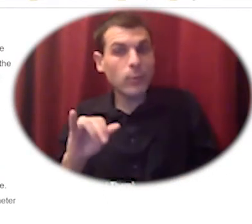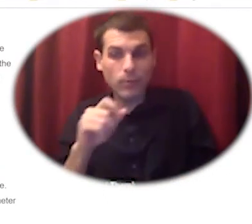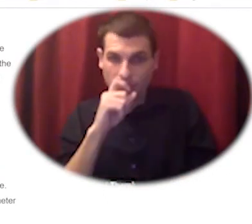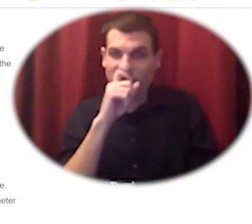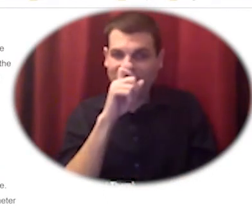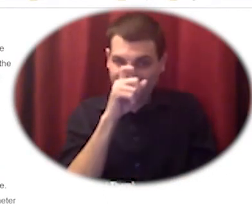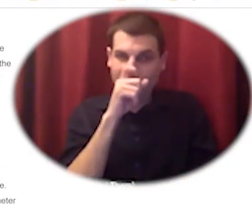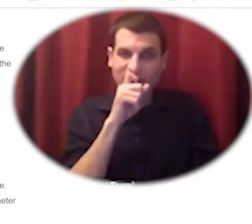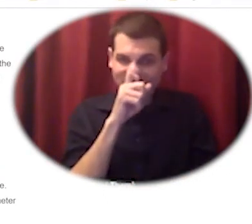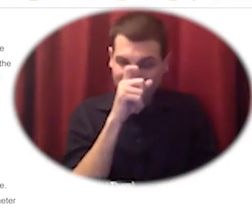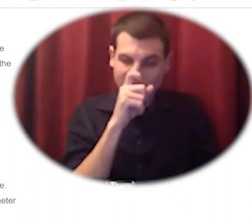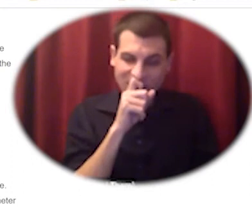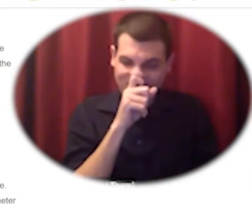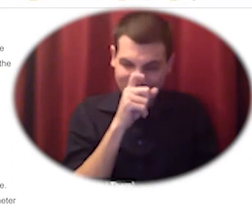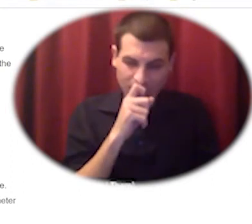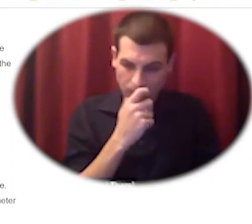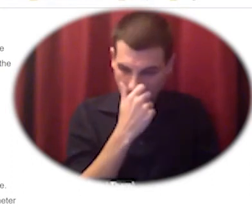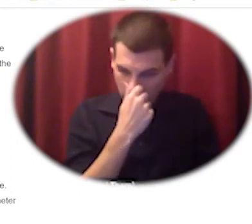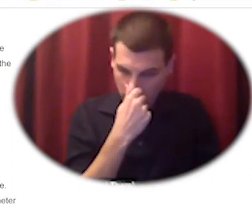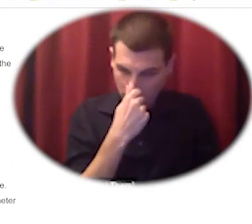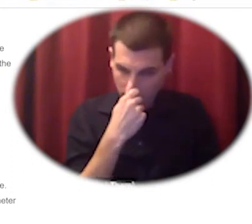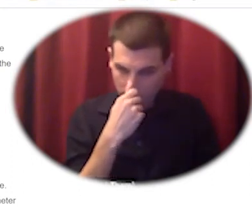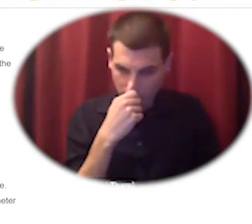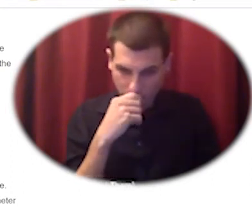let's see so